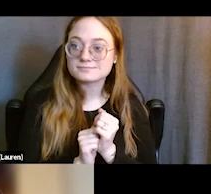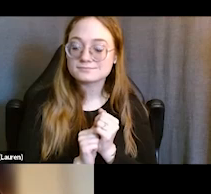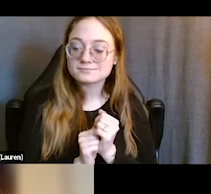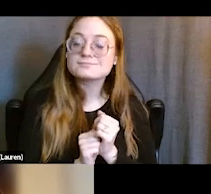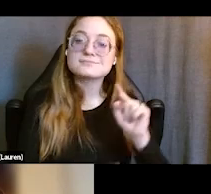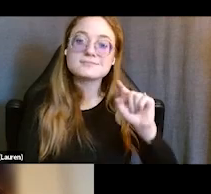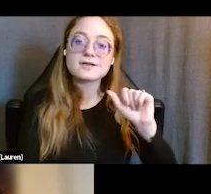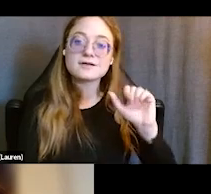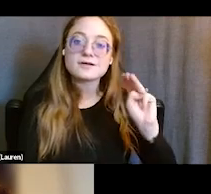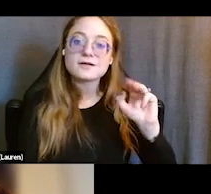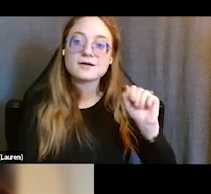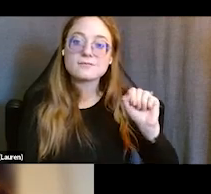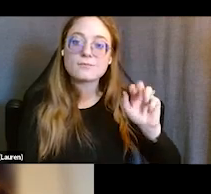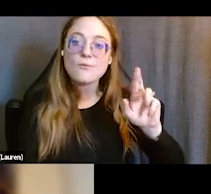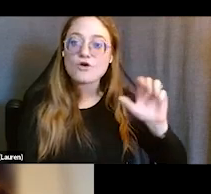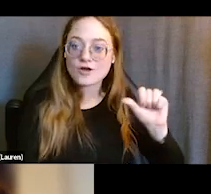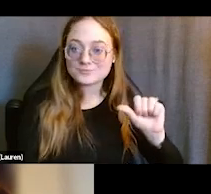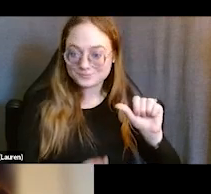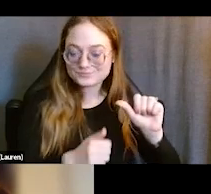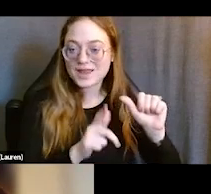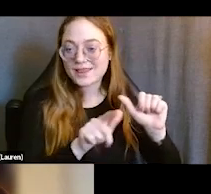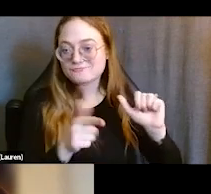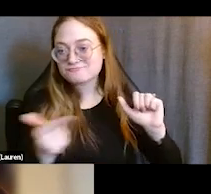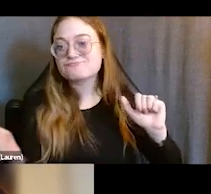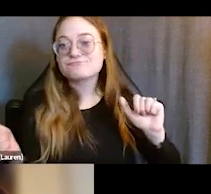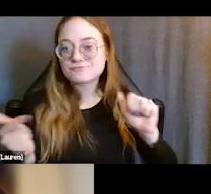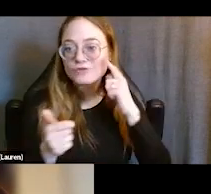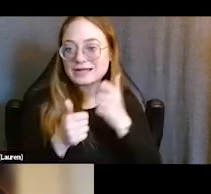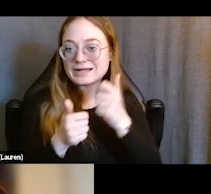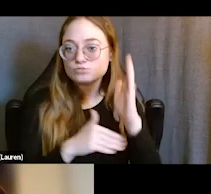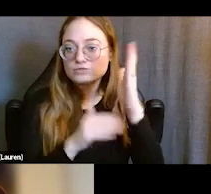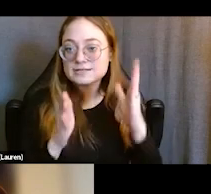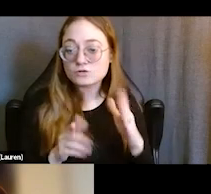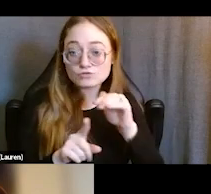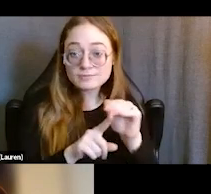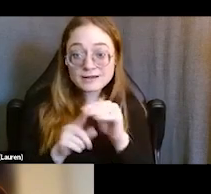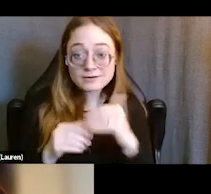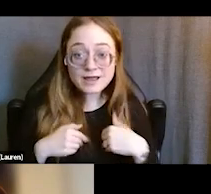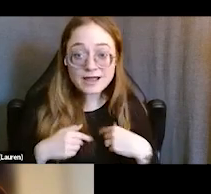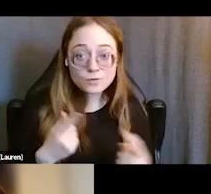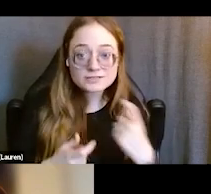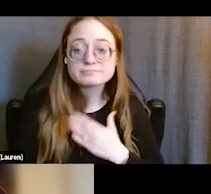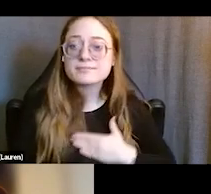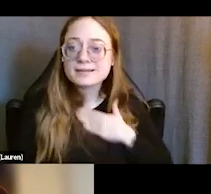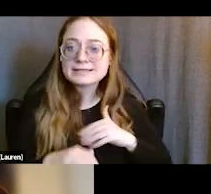and then, each of the presenters will follow. And I wanna remind you if you have questions, please put them in the the Q&A pod